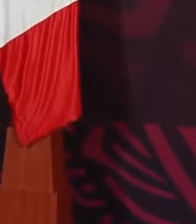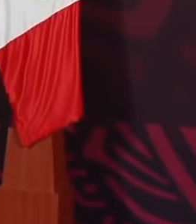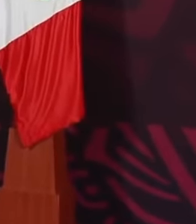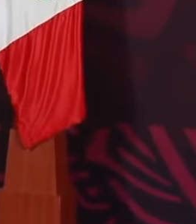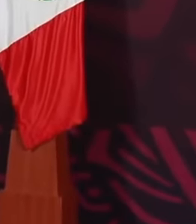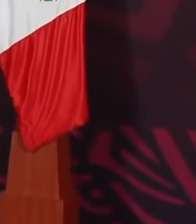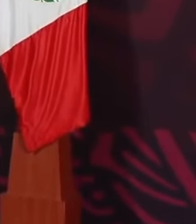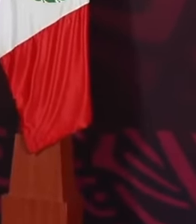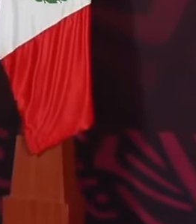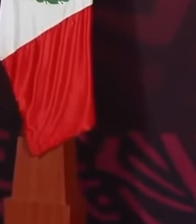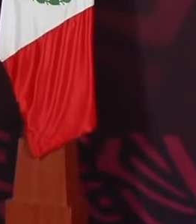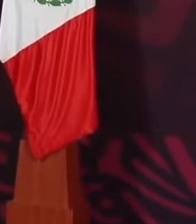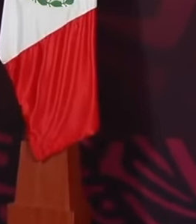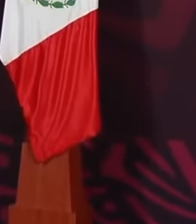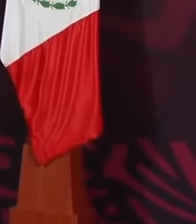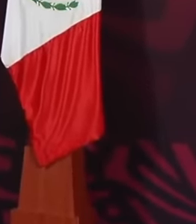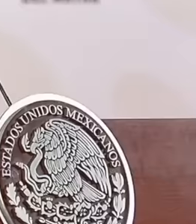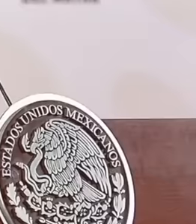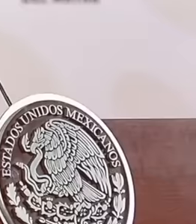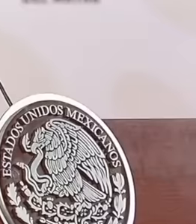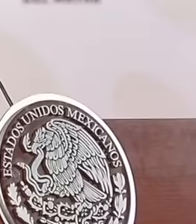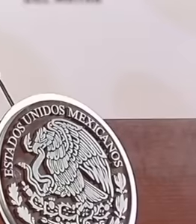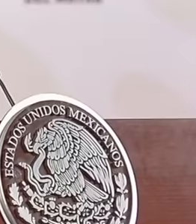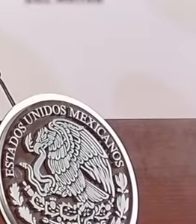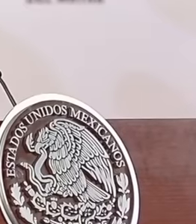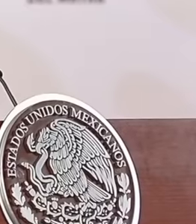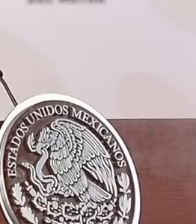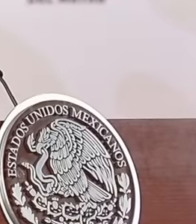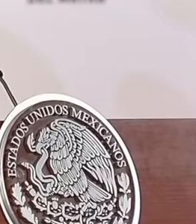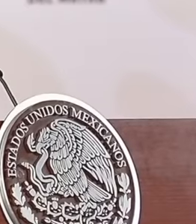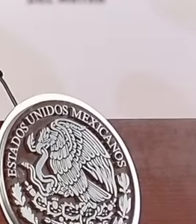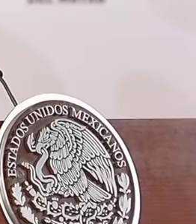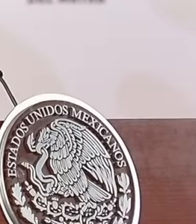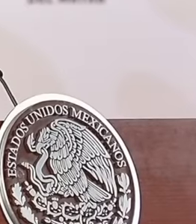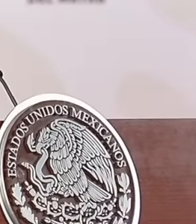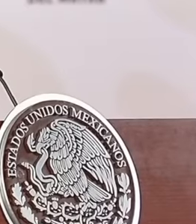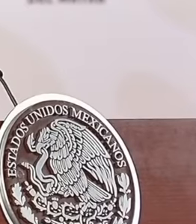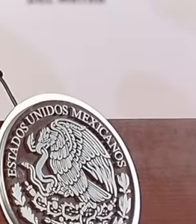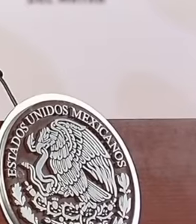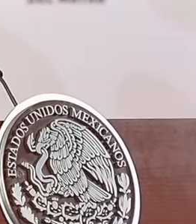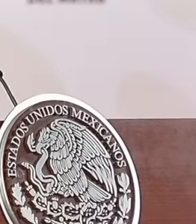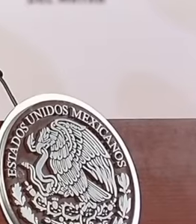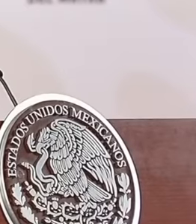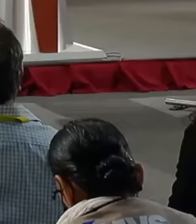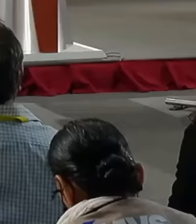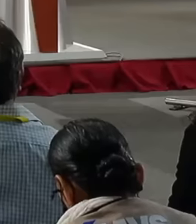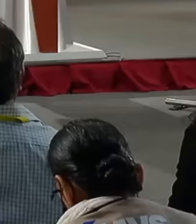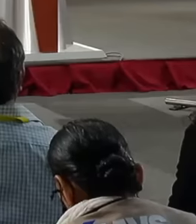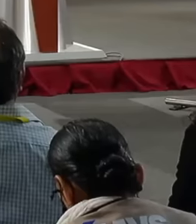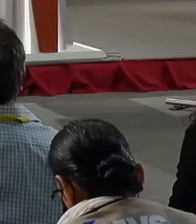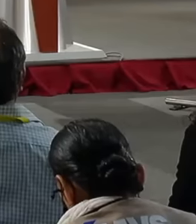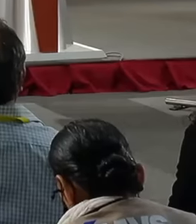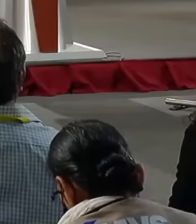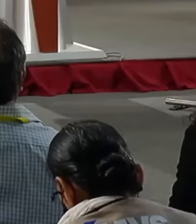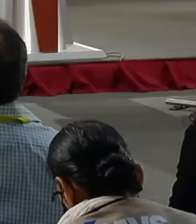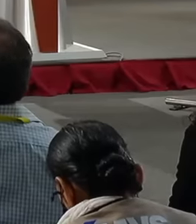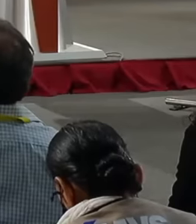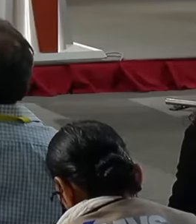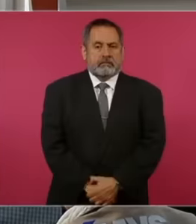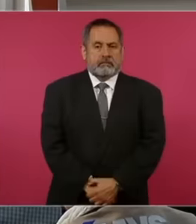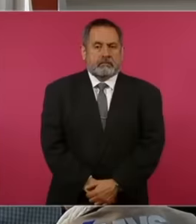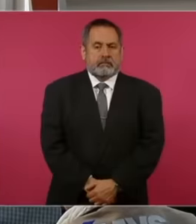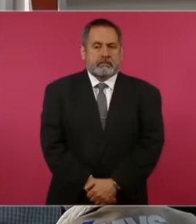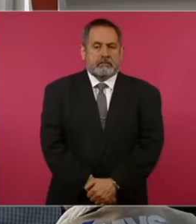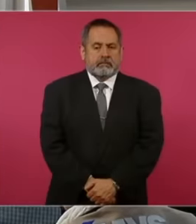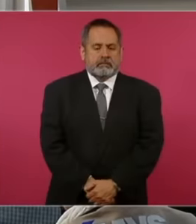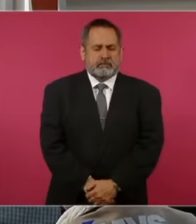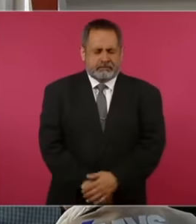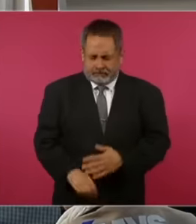prepared. What was I seeing